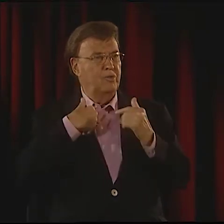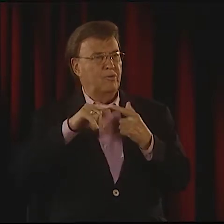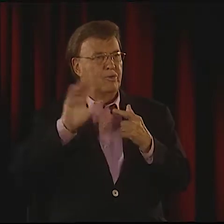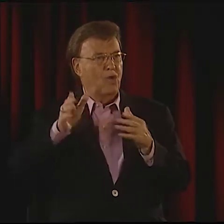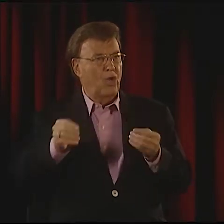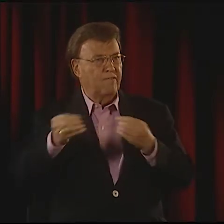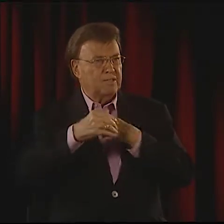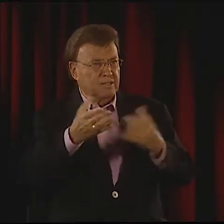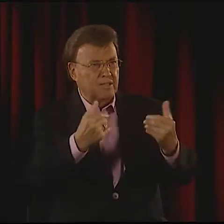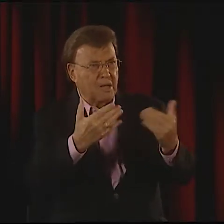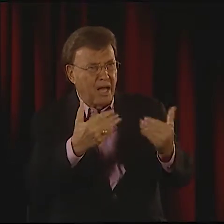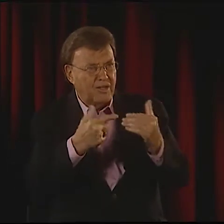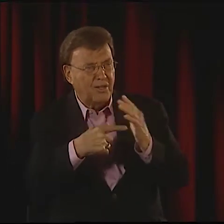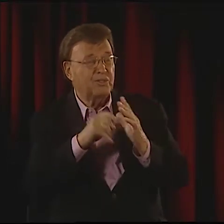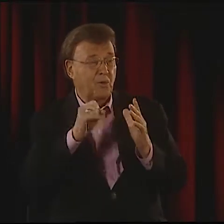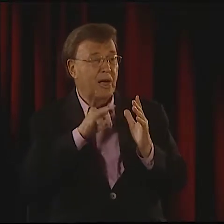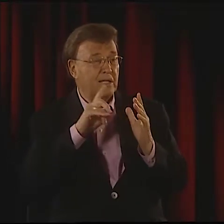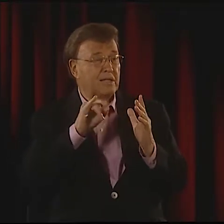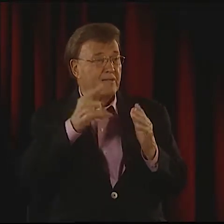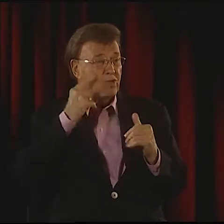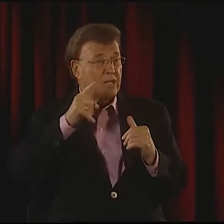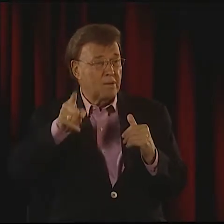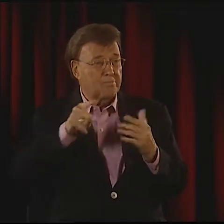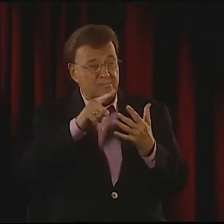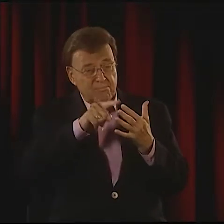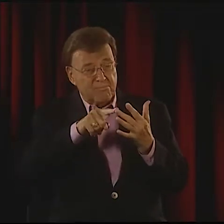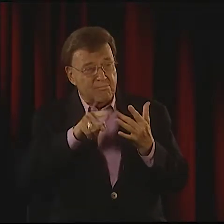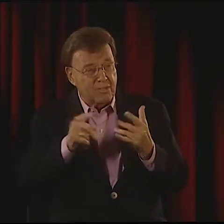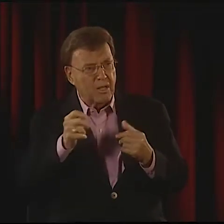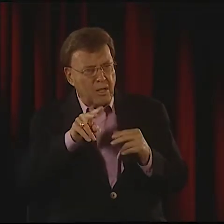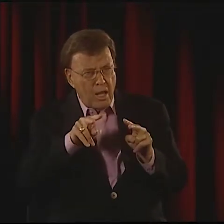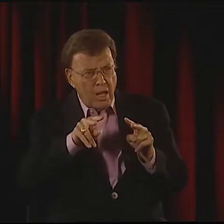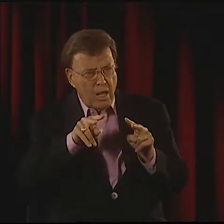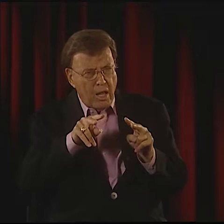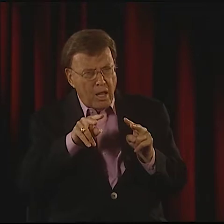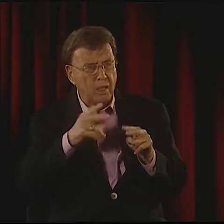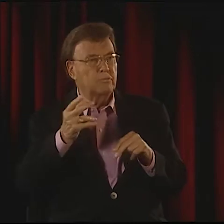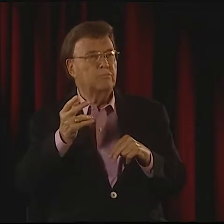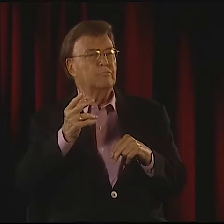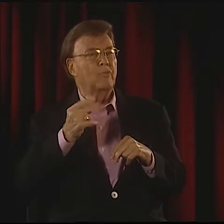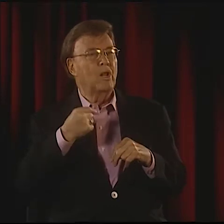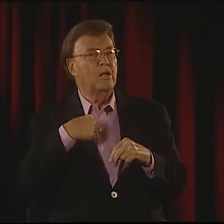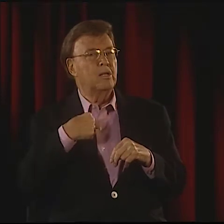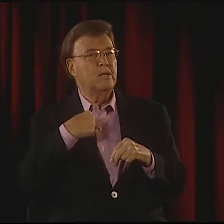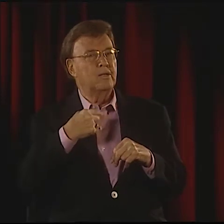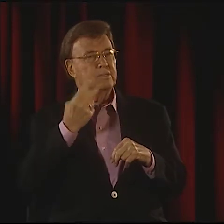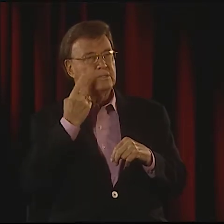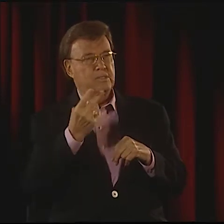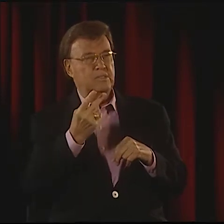WILLIAM STOKOE SAW ME DOING THIS AND CALLED ME INTO HIS OFFICE ONE TIME AFTER HE SAW ME, AND I SHOWED HIM SEVERAL EXAMPLES